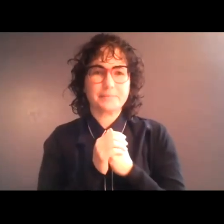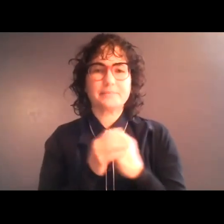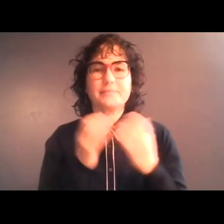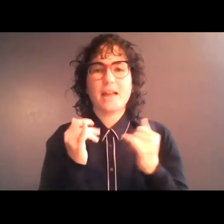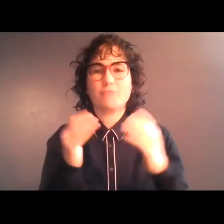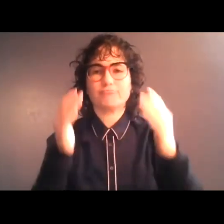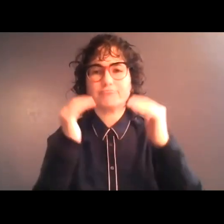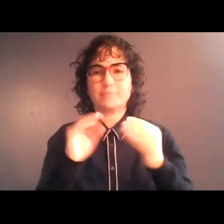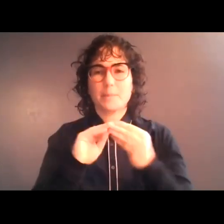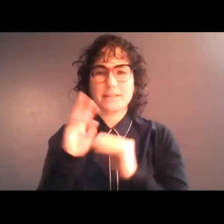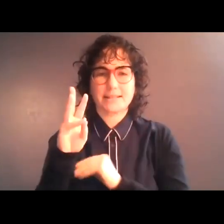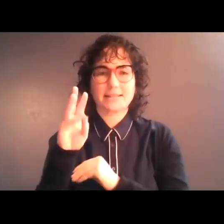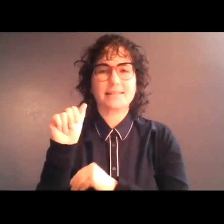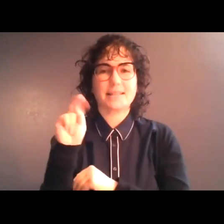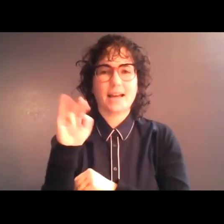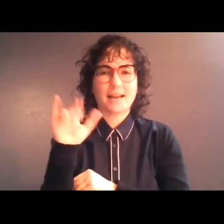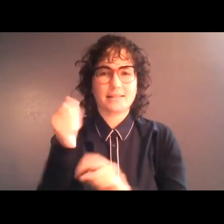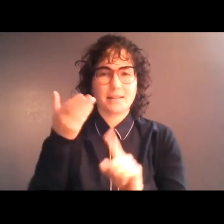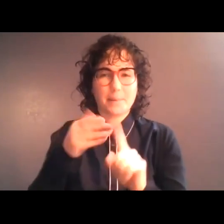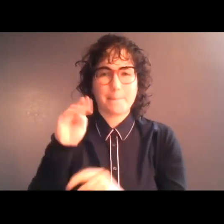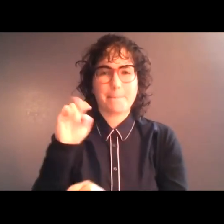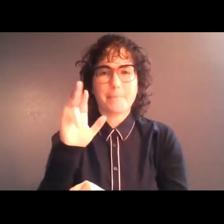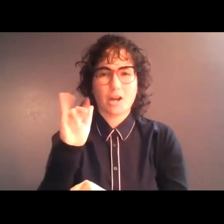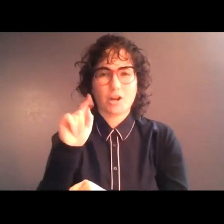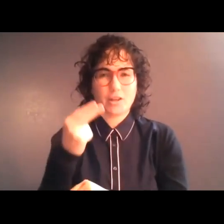scene, Anya will be performed by Meredith, and her housemate who also performs personal